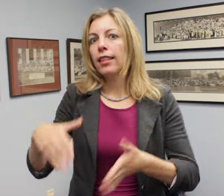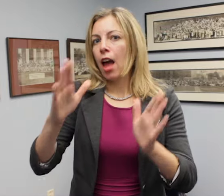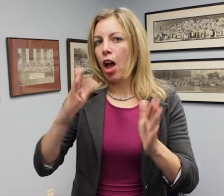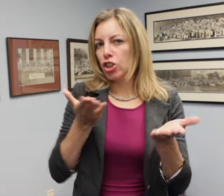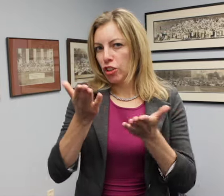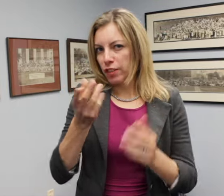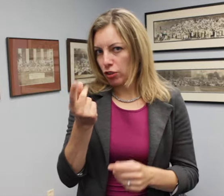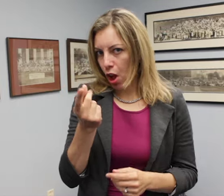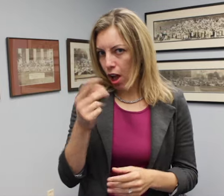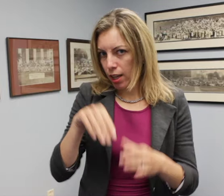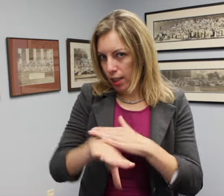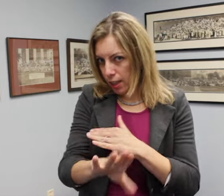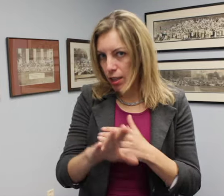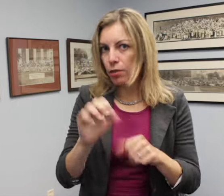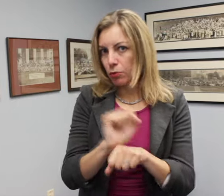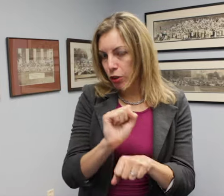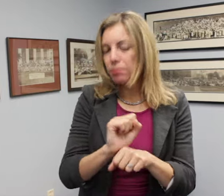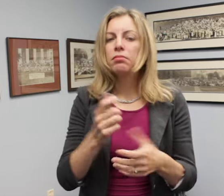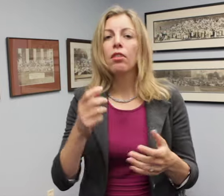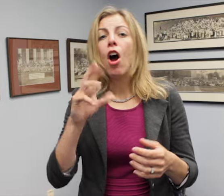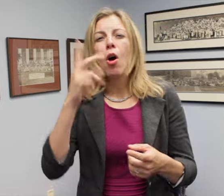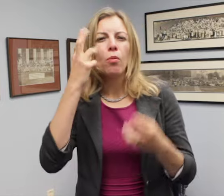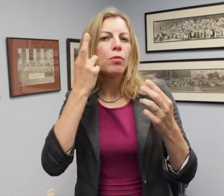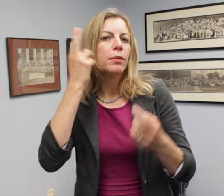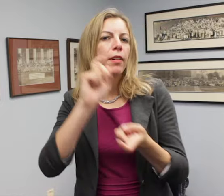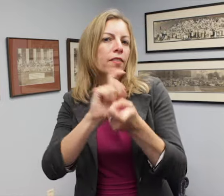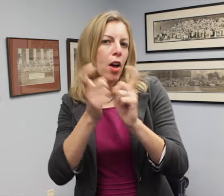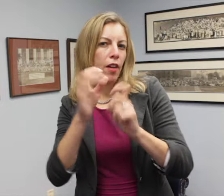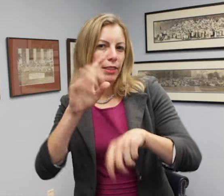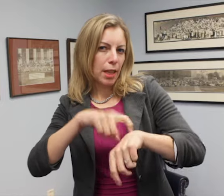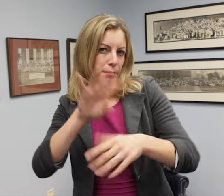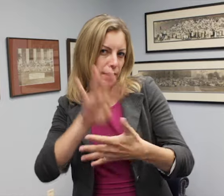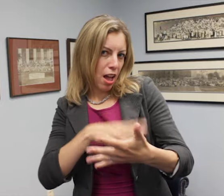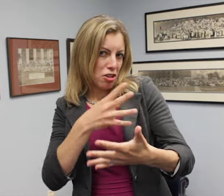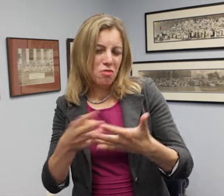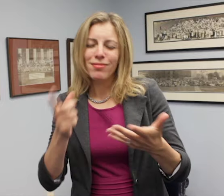such as allowing service animals or allowing reasonable modified work schedules.